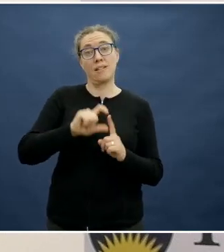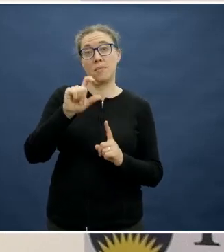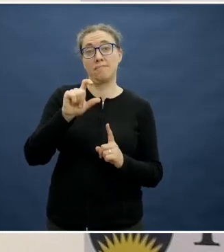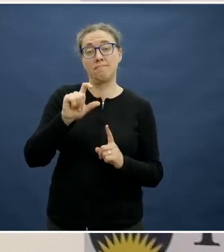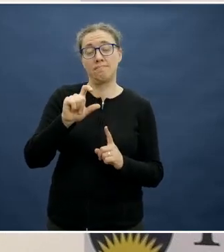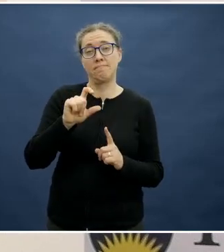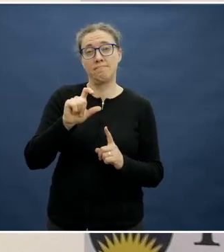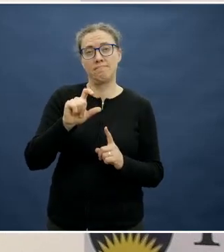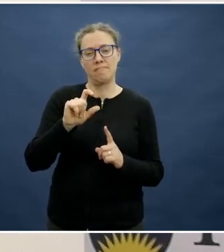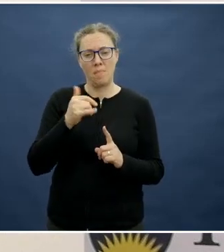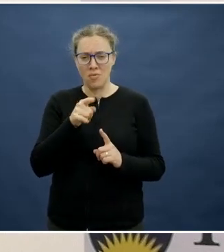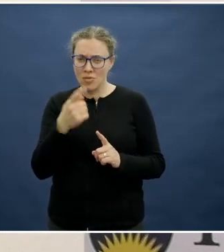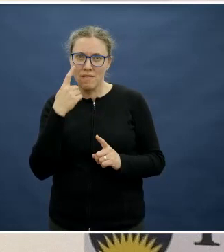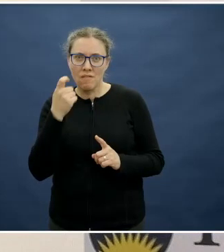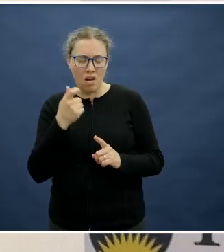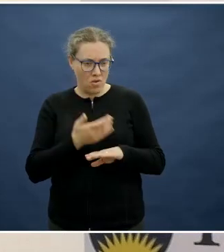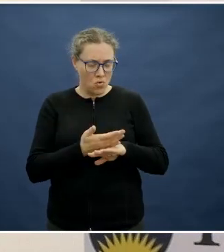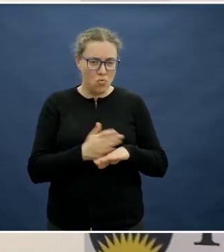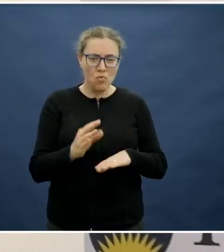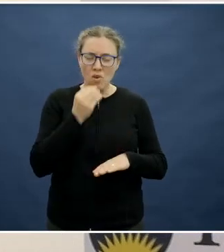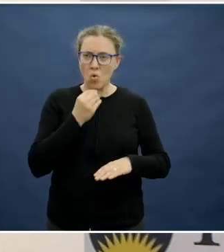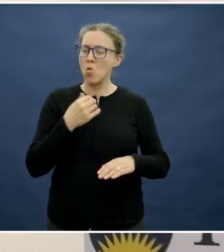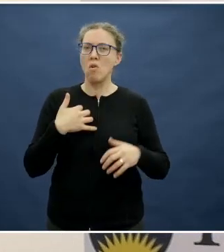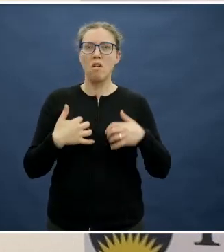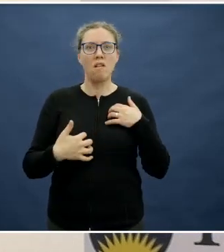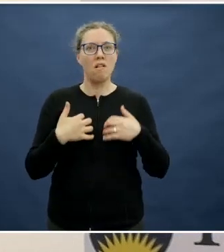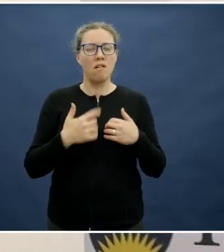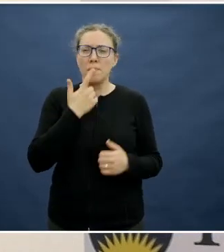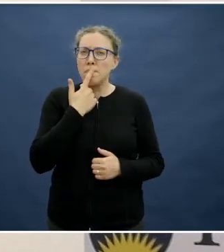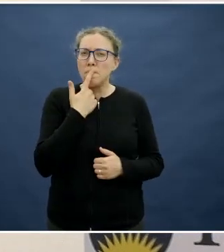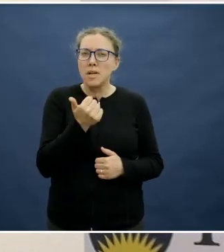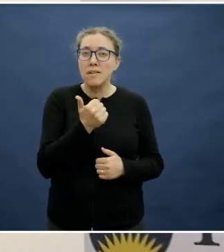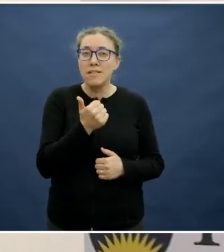that then you like as much as the one treat that you would like to put in the lunch box,